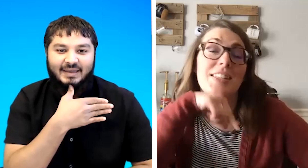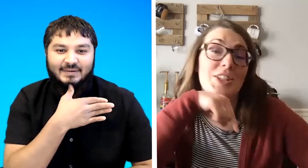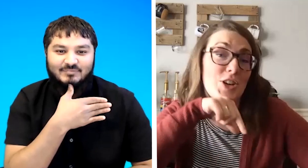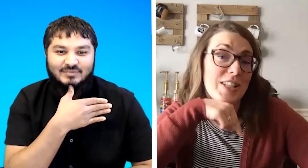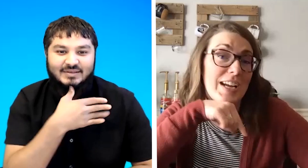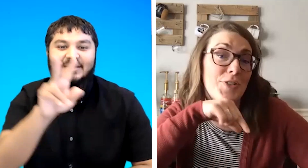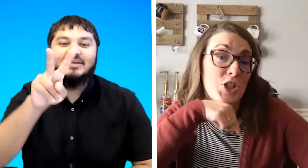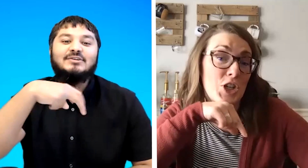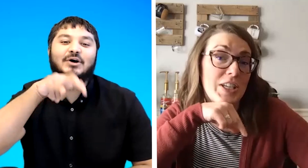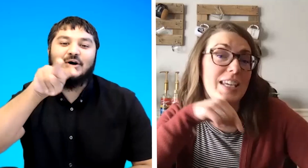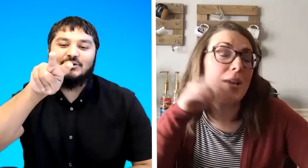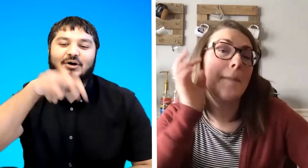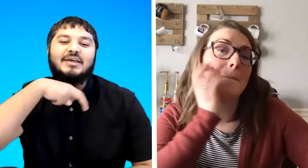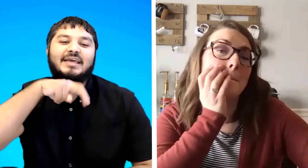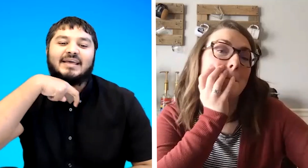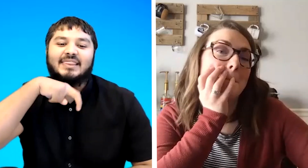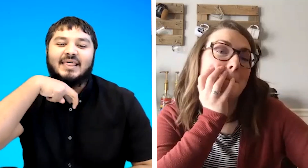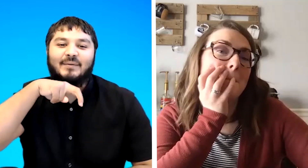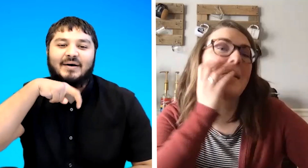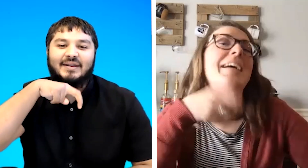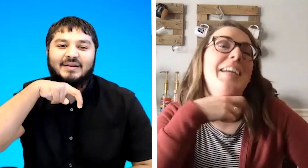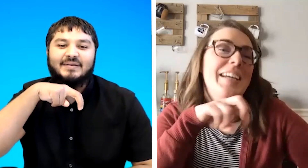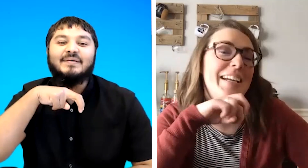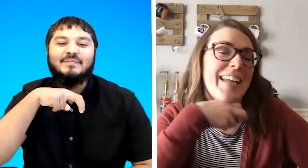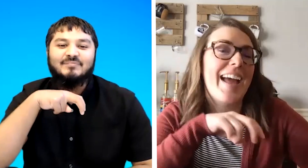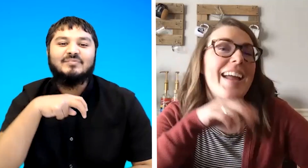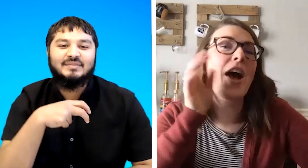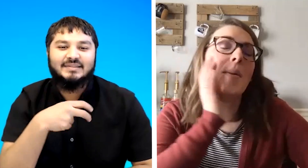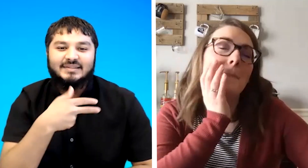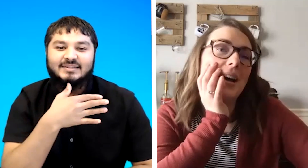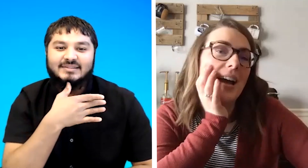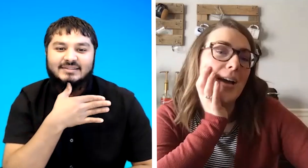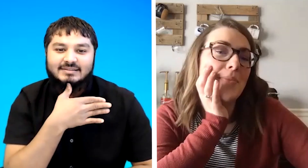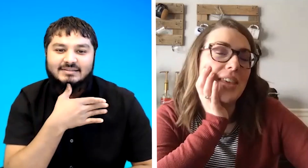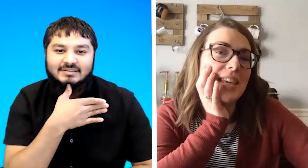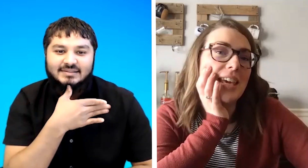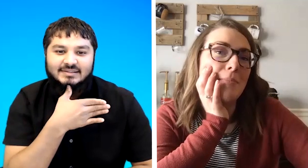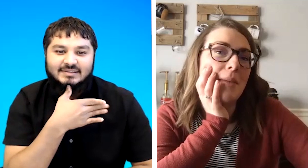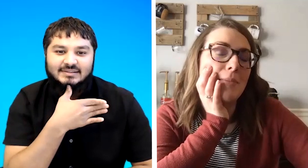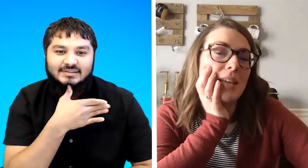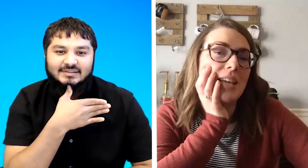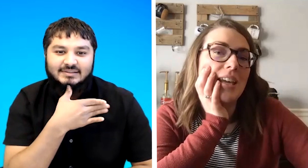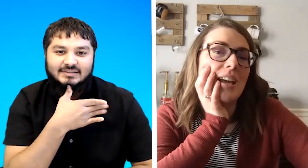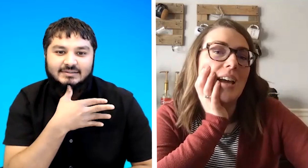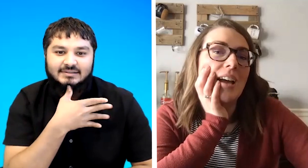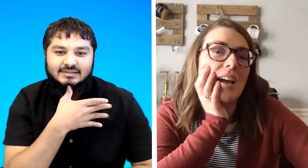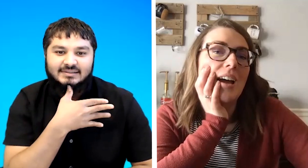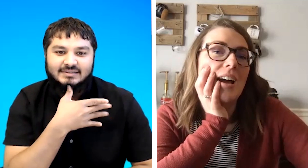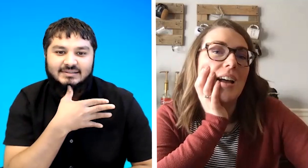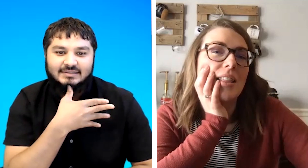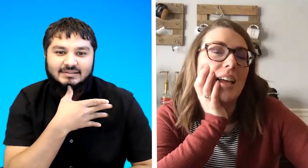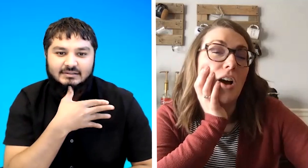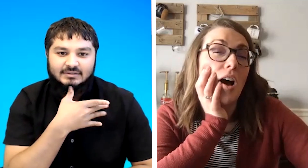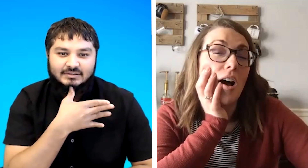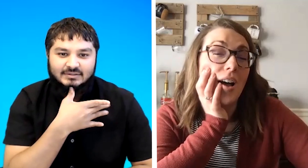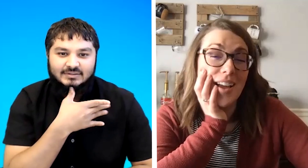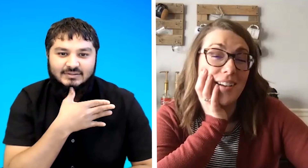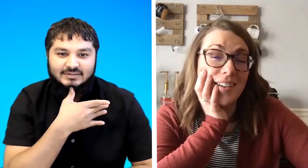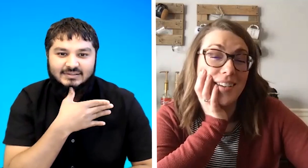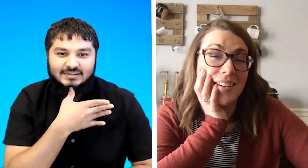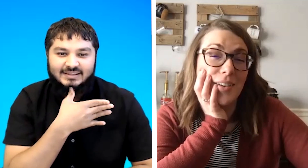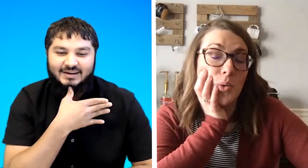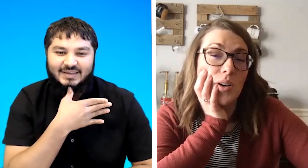is our sign for turkey that one okay but i'm thinking maybe like a hot dog or uh